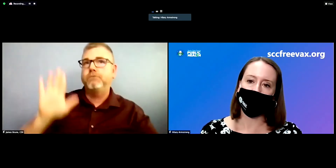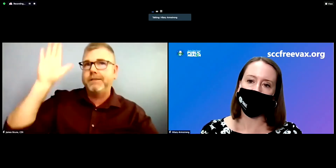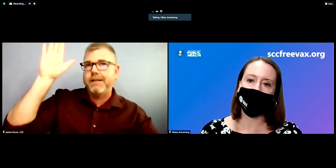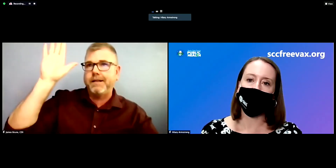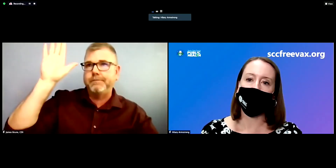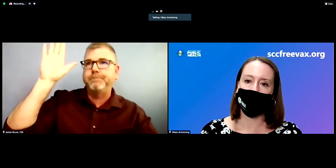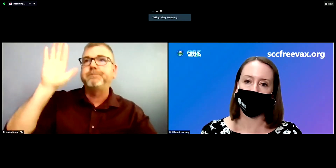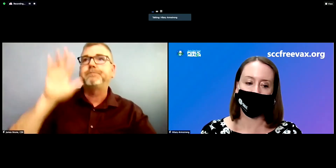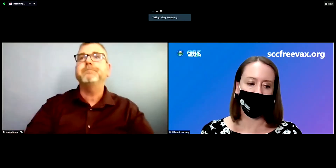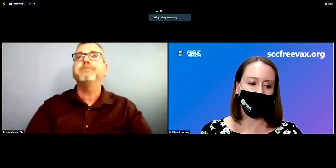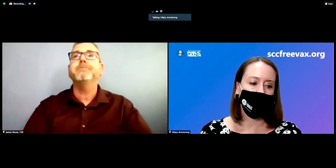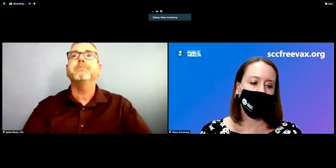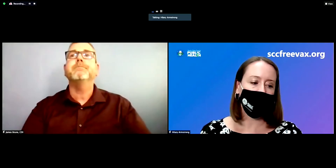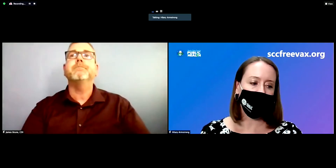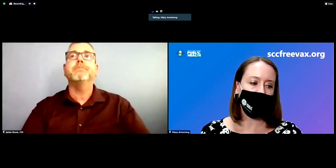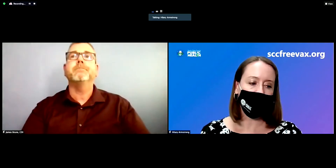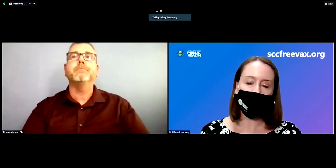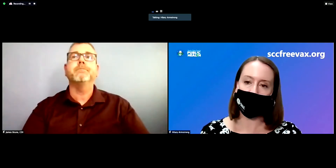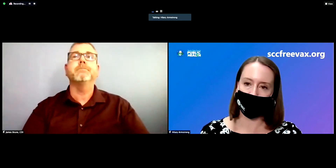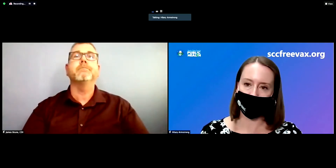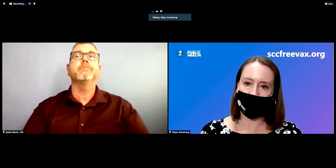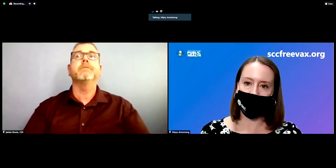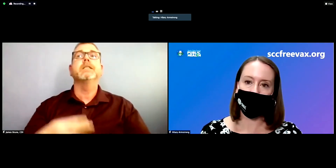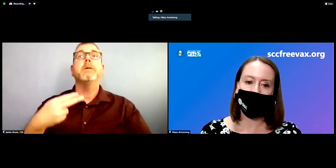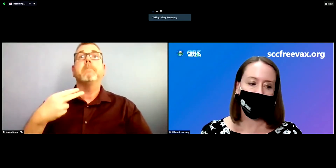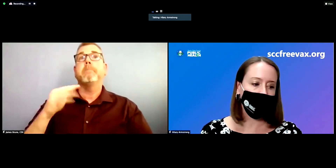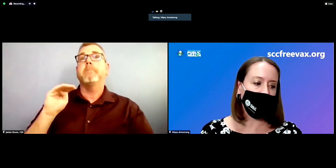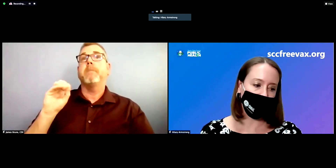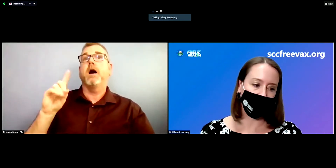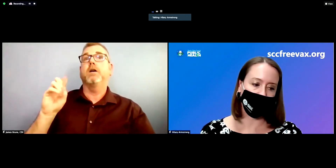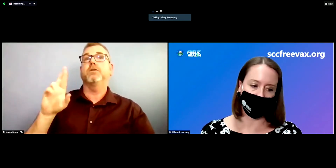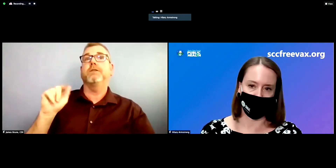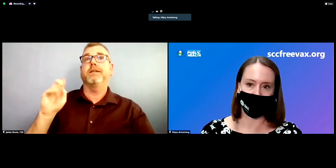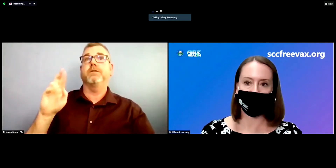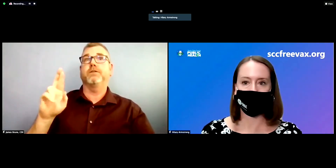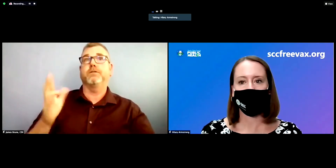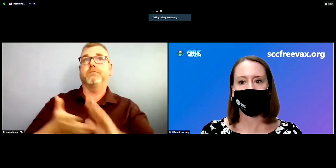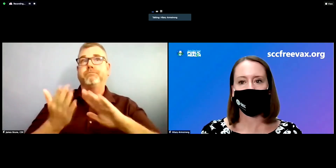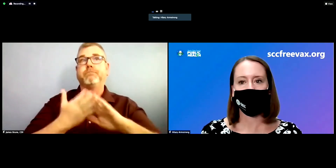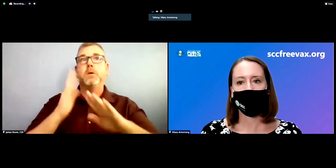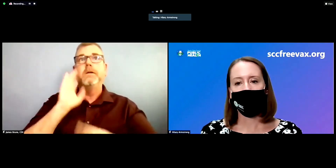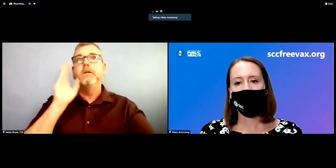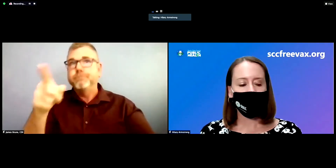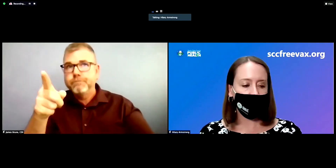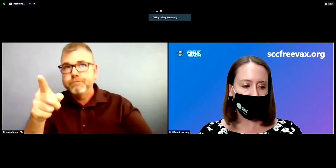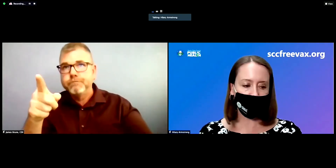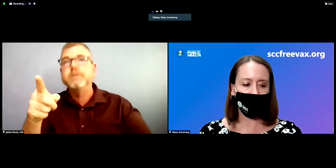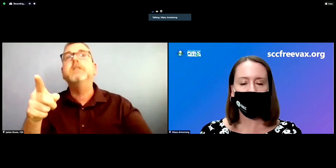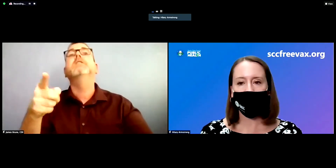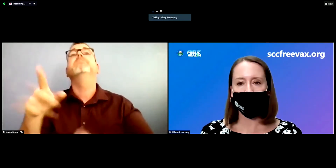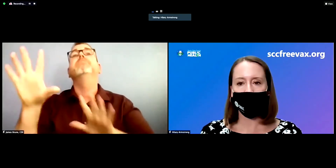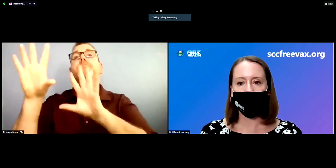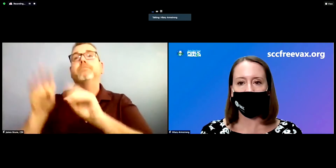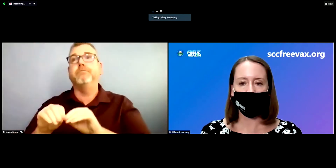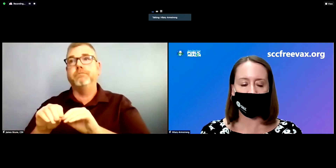request to unmute. Please hit the unmute button to ask your question following the conclusion